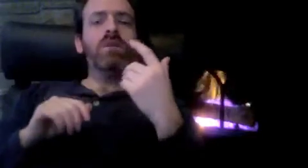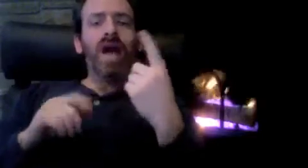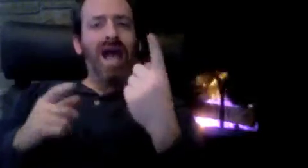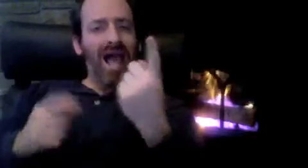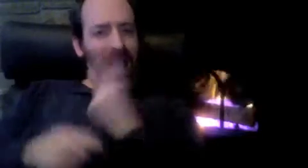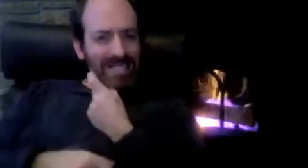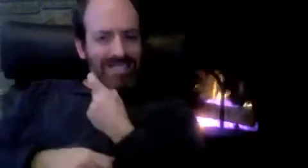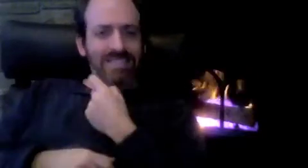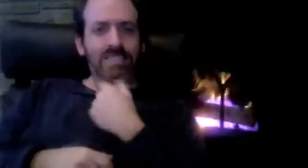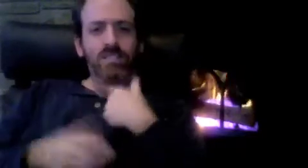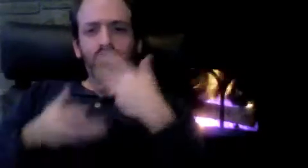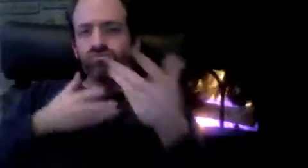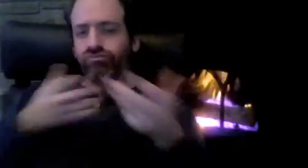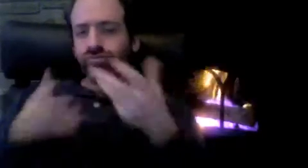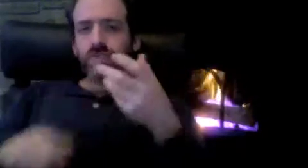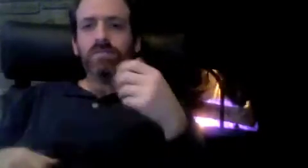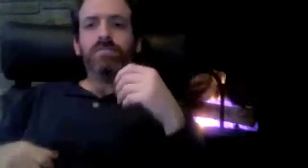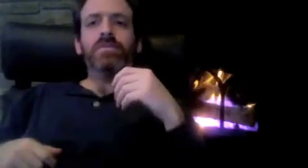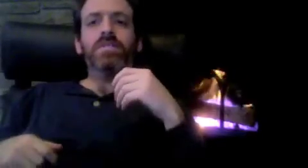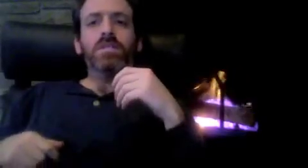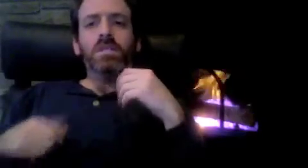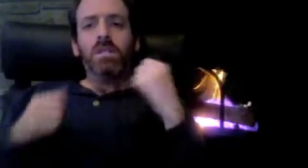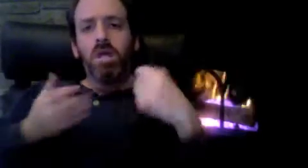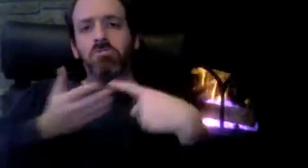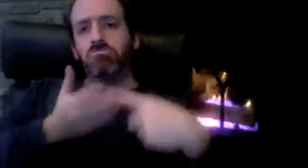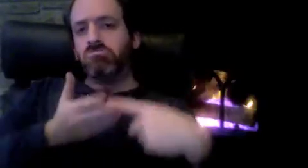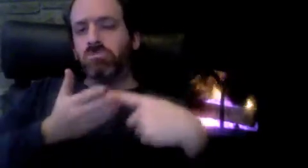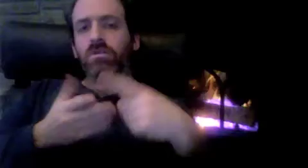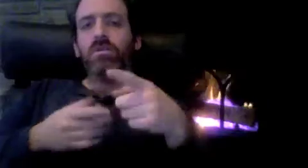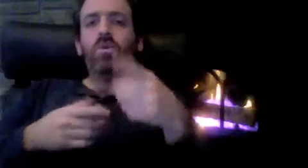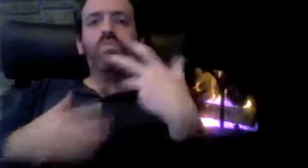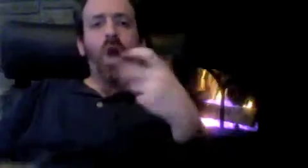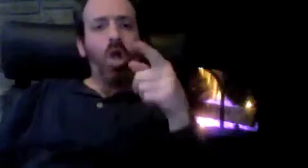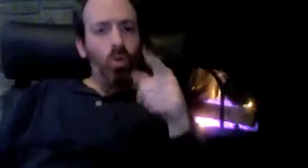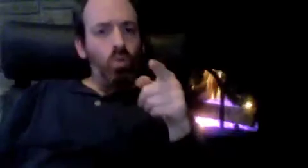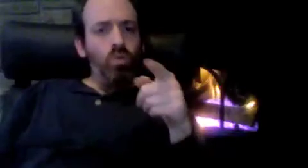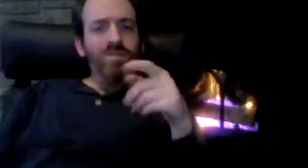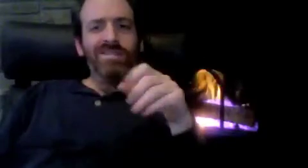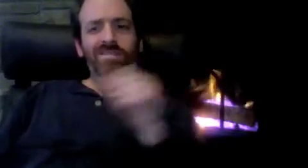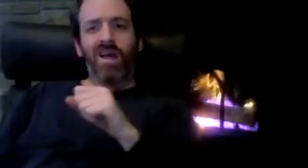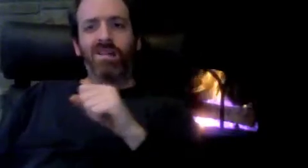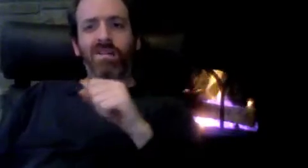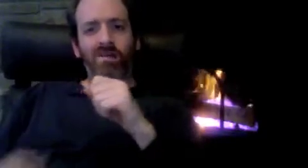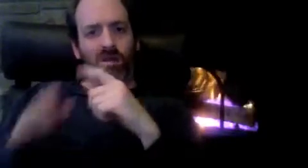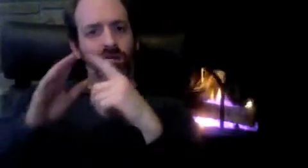Please feel free to contact me, share your thoughts, ask any questions, etc.